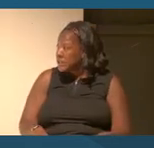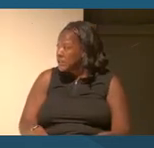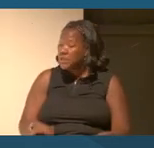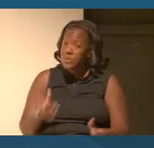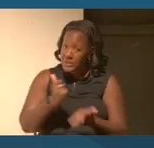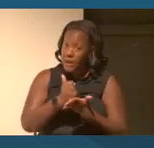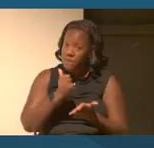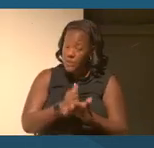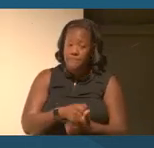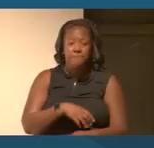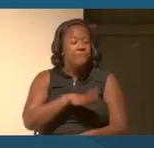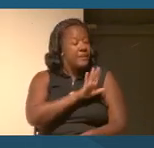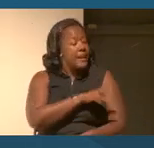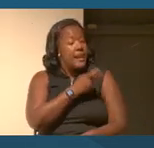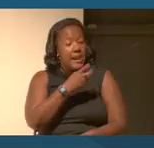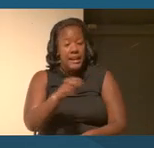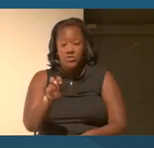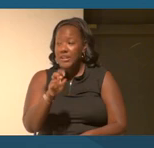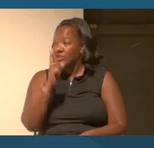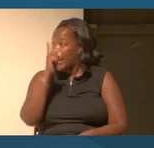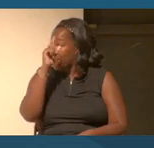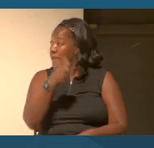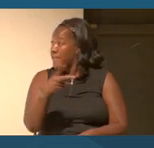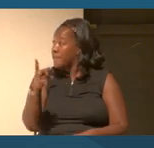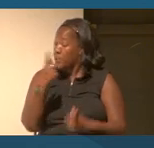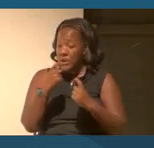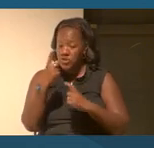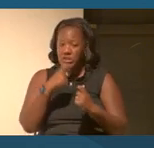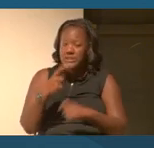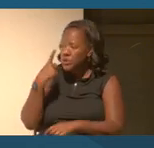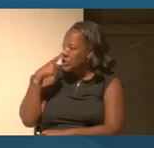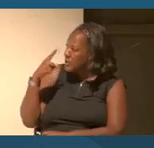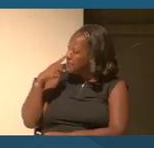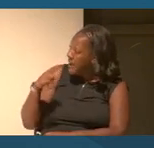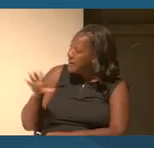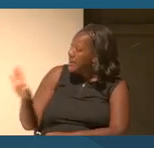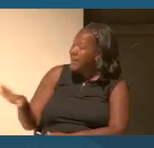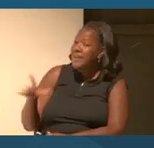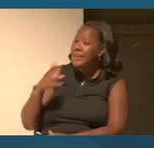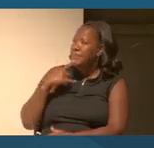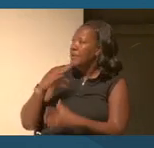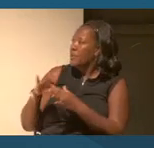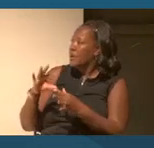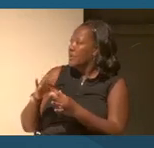I think we have a couple of questions. I just thank you, all of you who participated